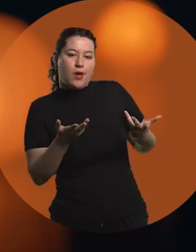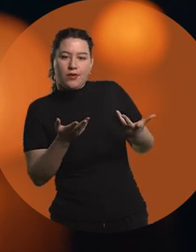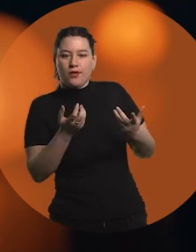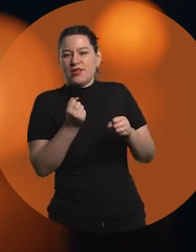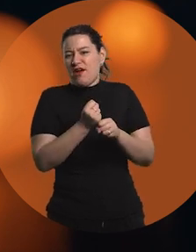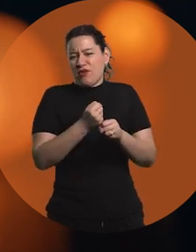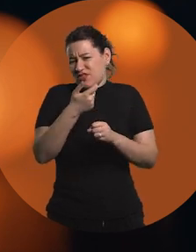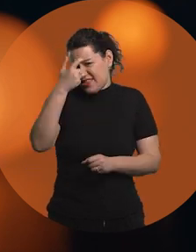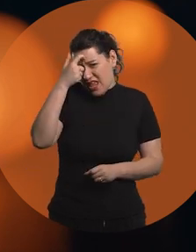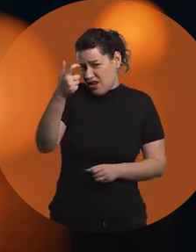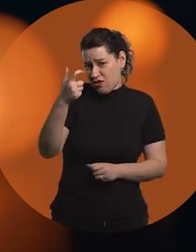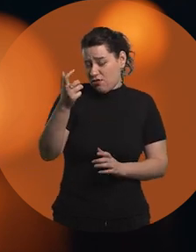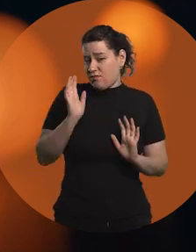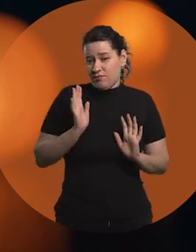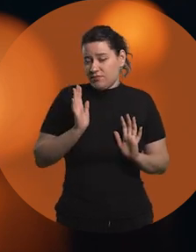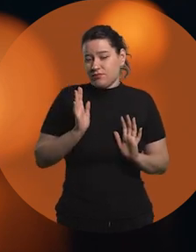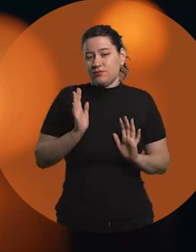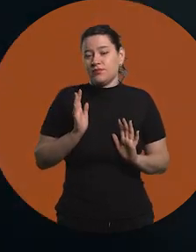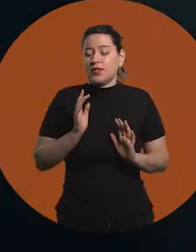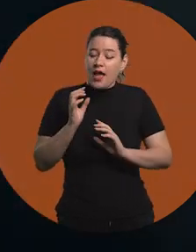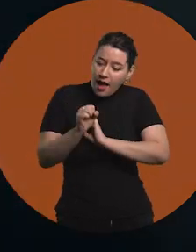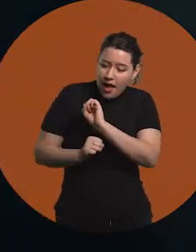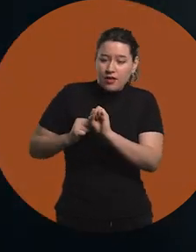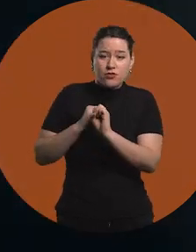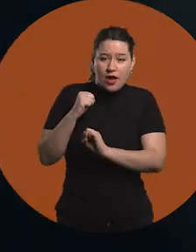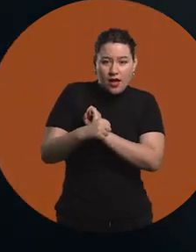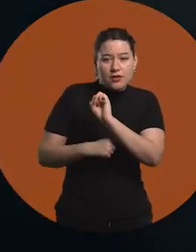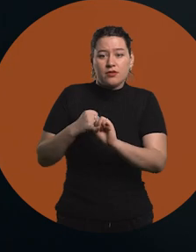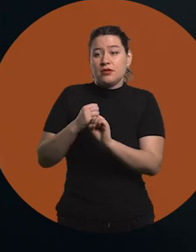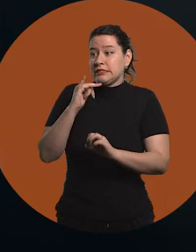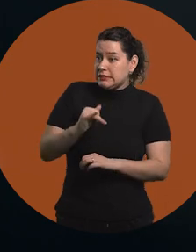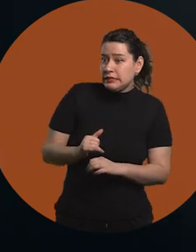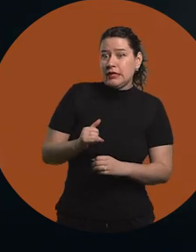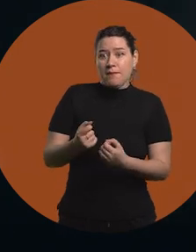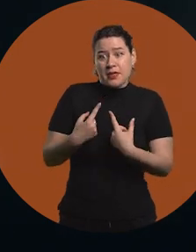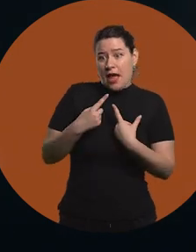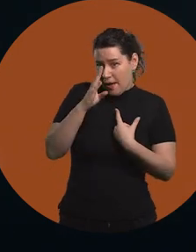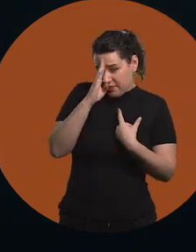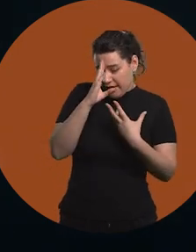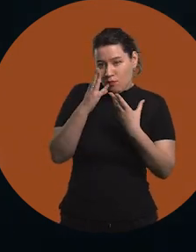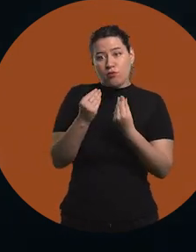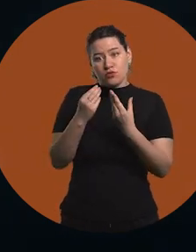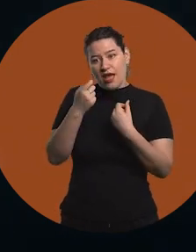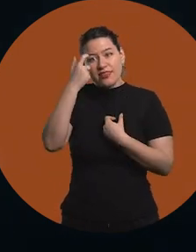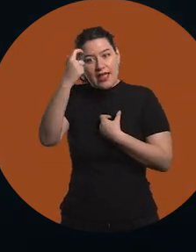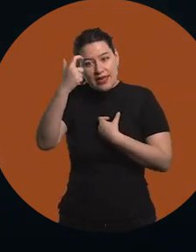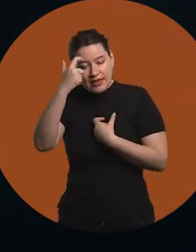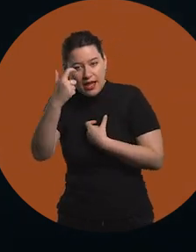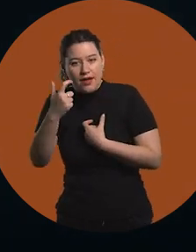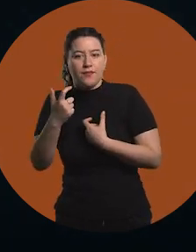or do technical tasks that you have to develop. So, those first years helped me to learn a lot of technical things,